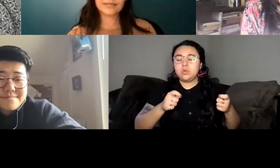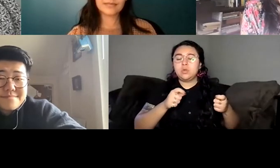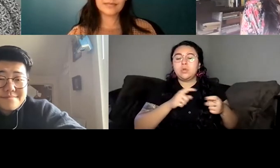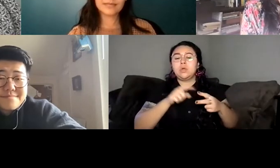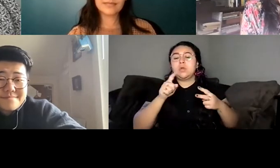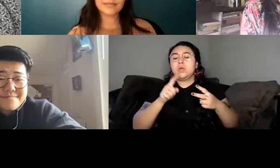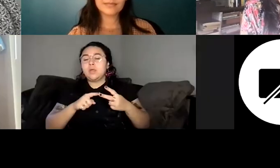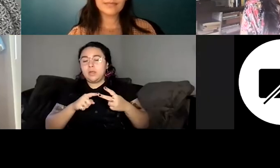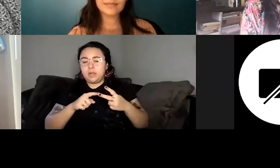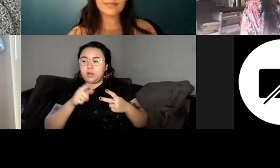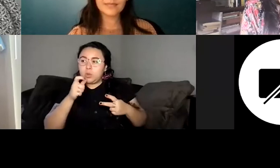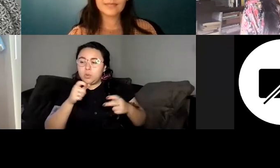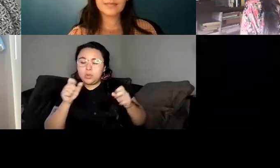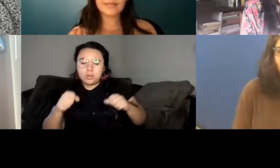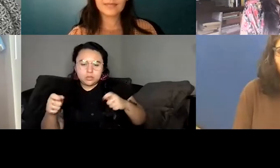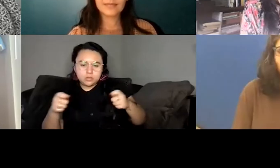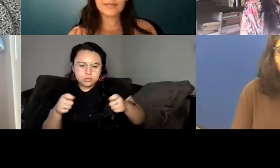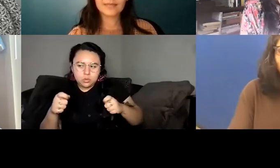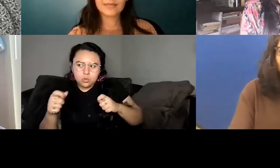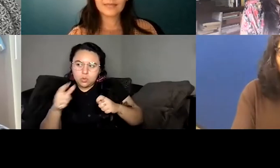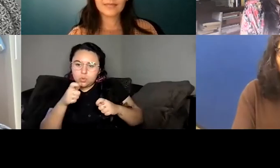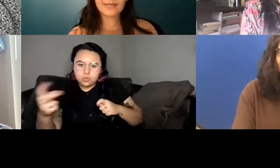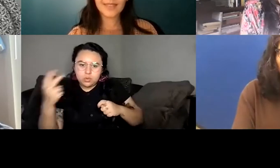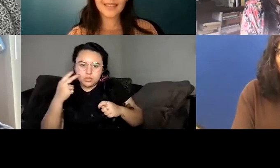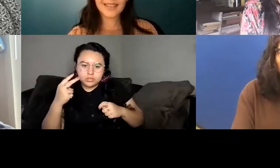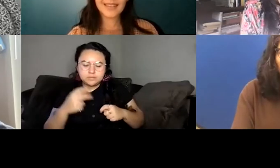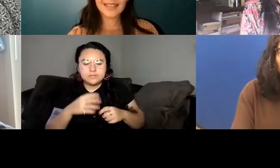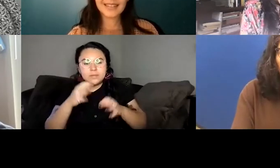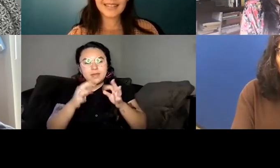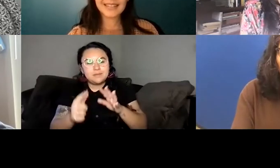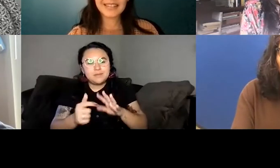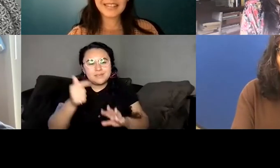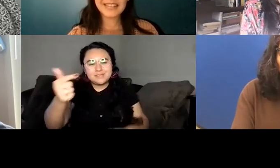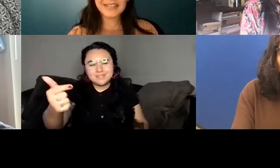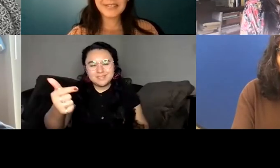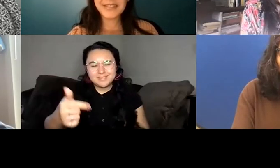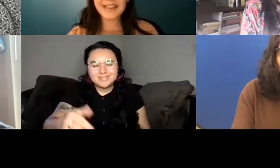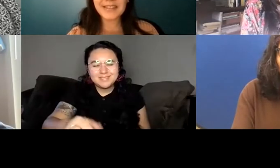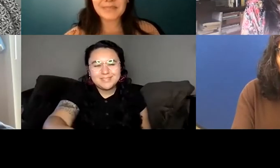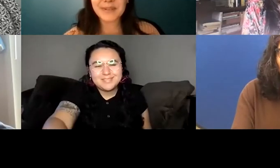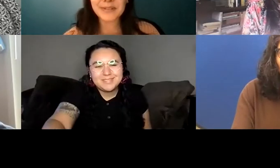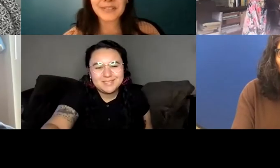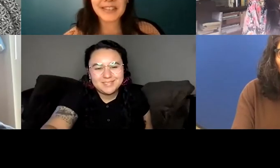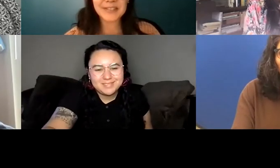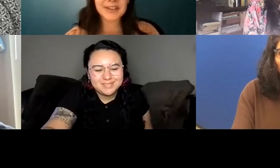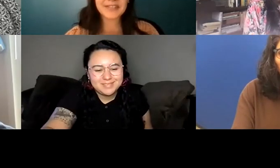Unknown Speaker Yeah, thank you for that beautiful answer.